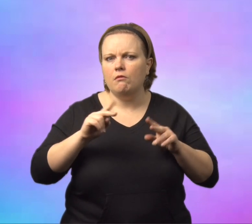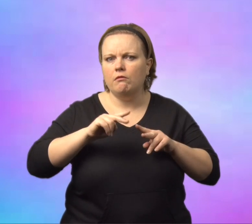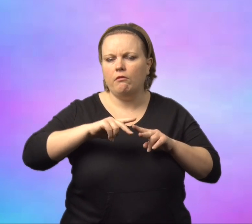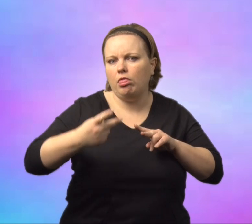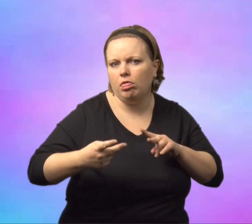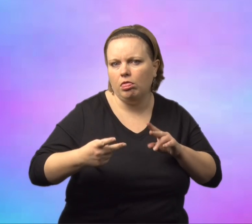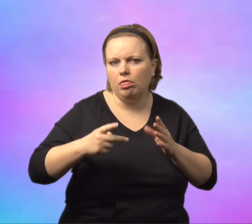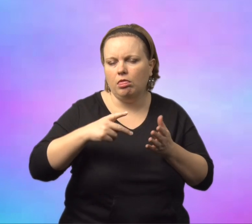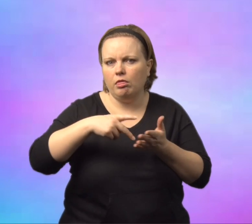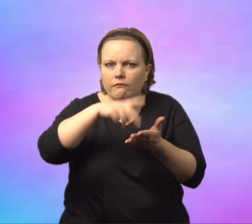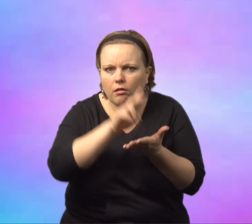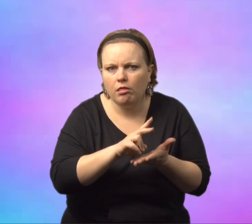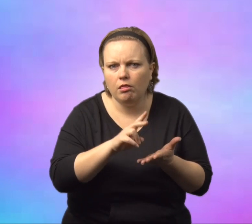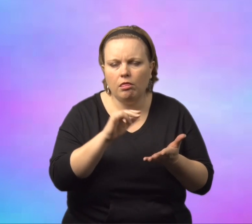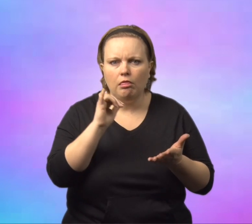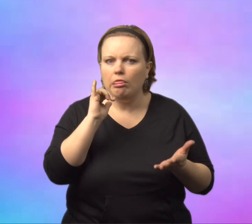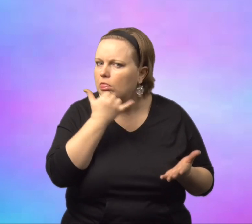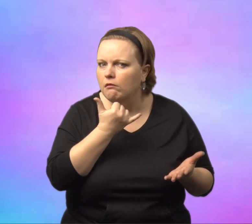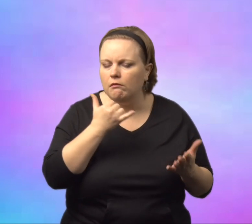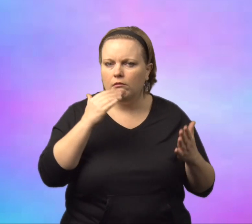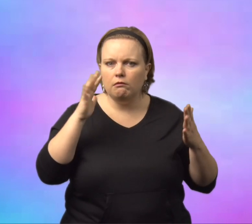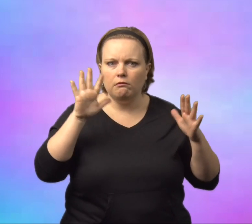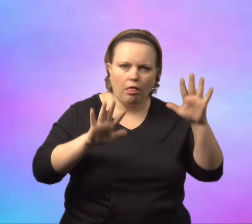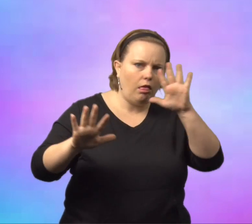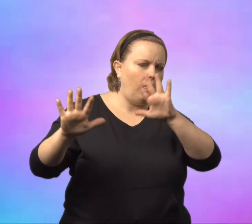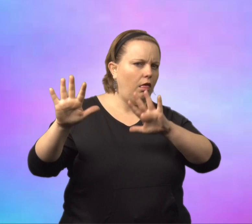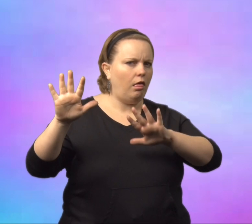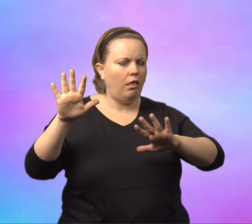she mentions people stumbling, tripping, and falling.